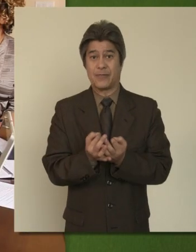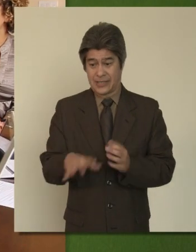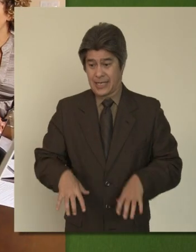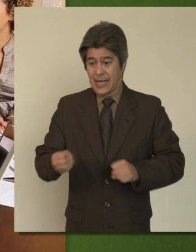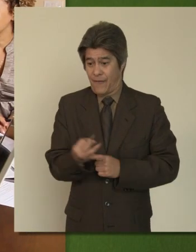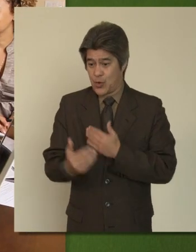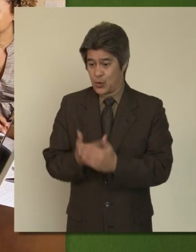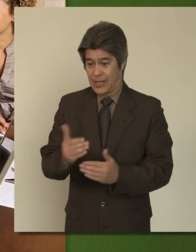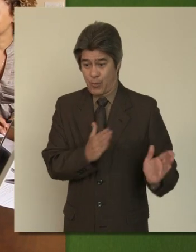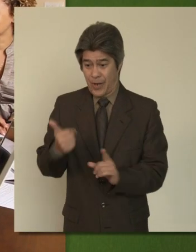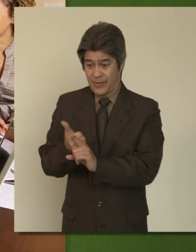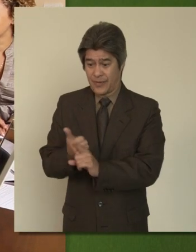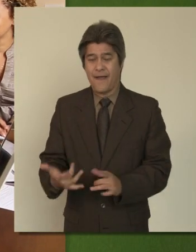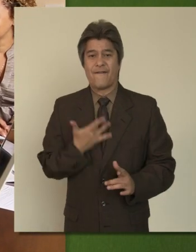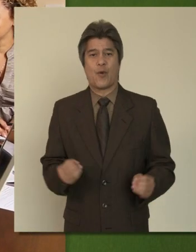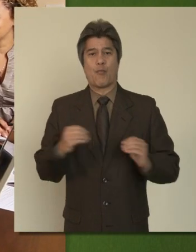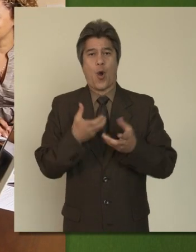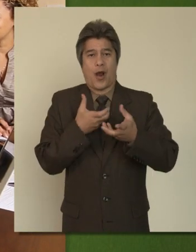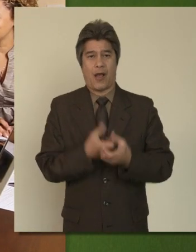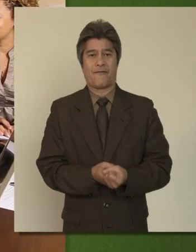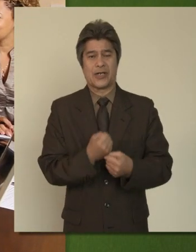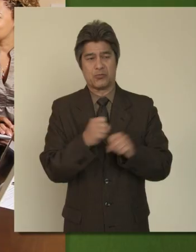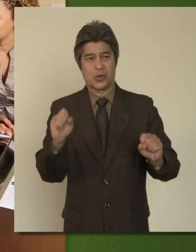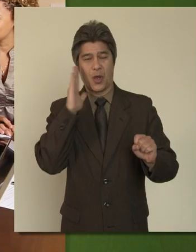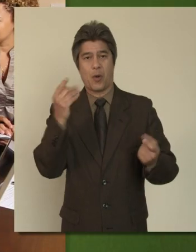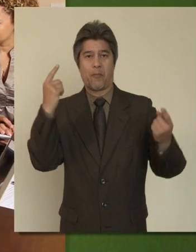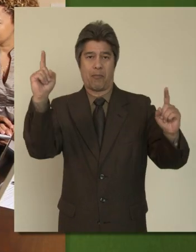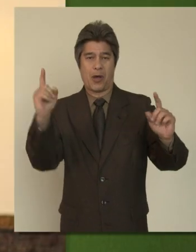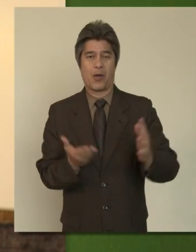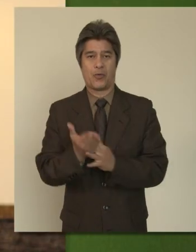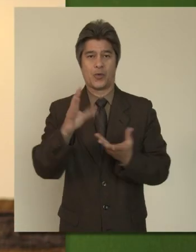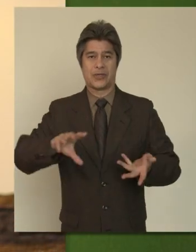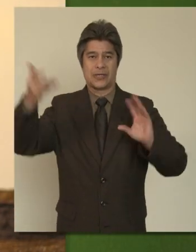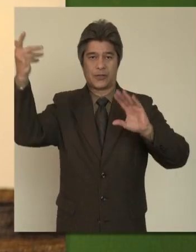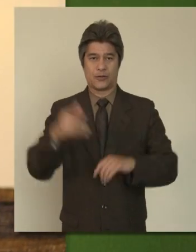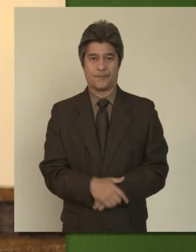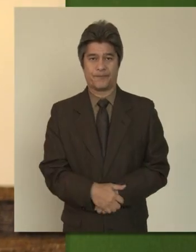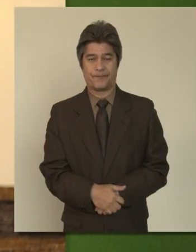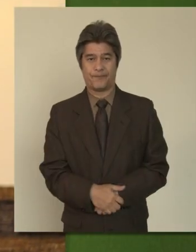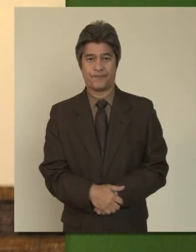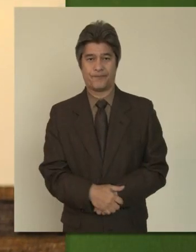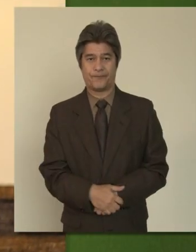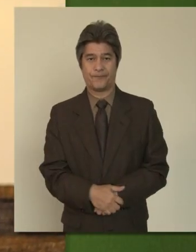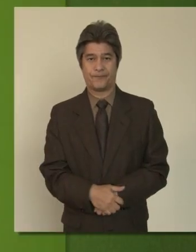have taken even a few steps to prepare themselves will feel more confident and secure in their ability to get through it.